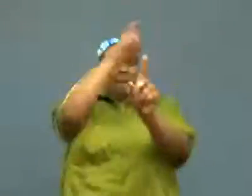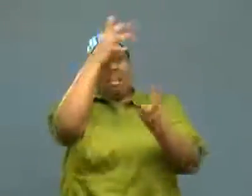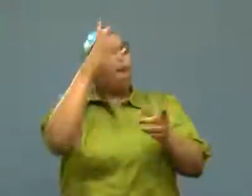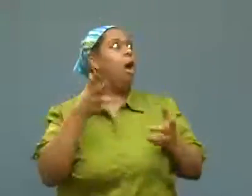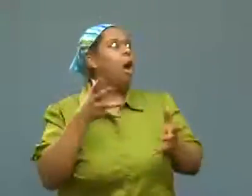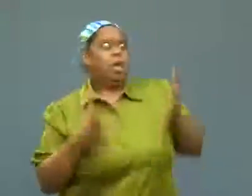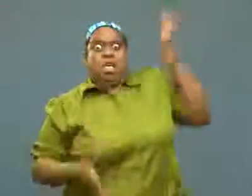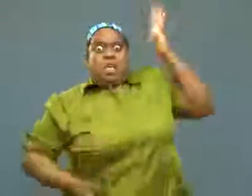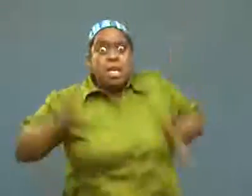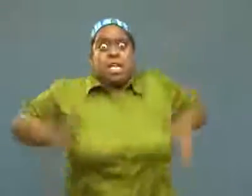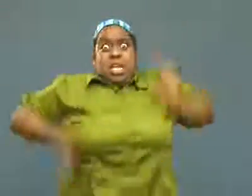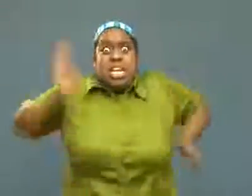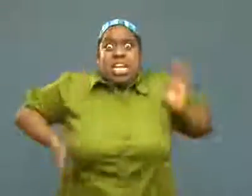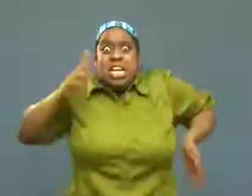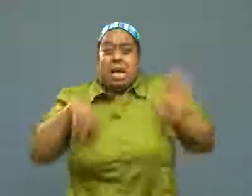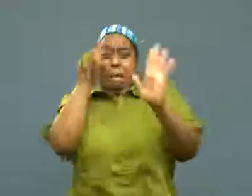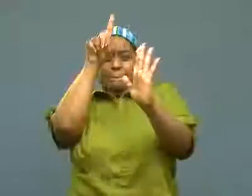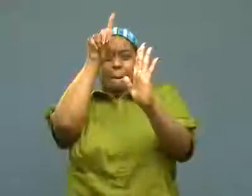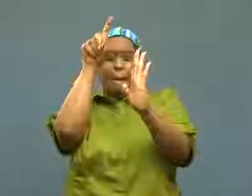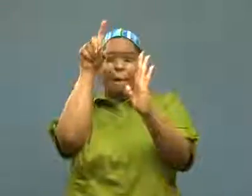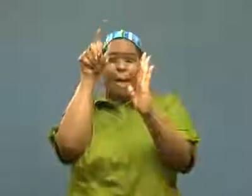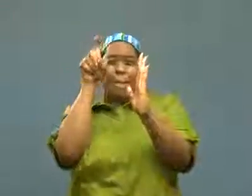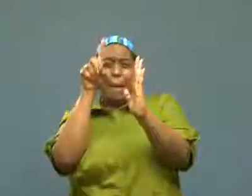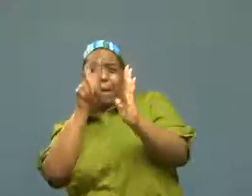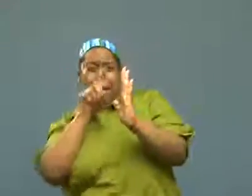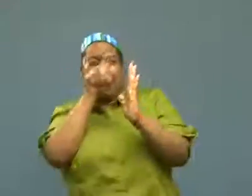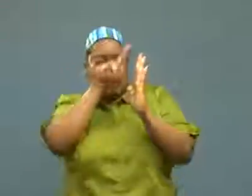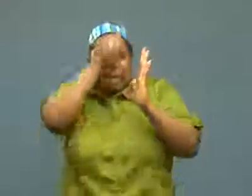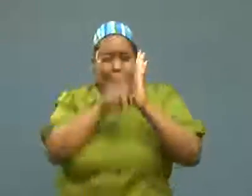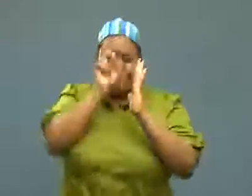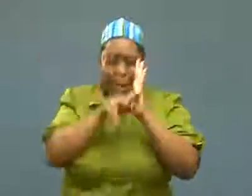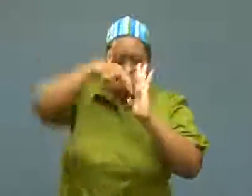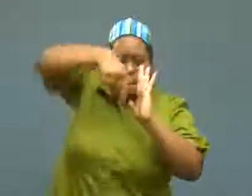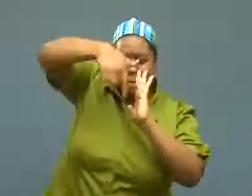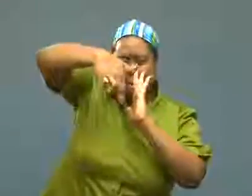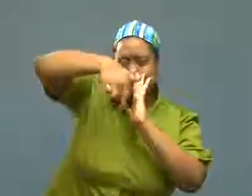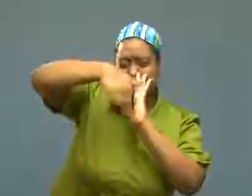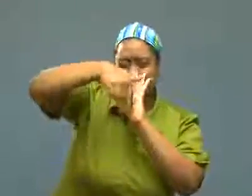He ran down the steps, fiddled with the keys,